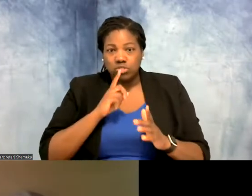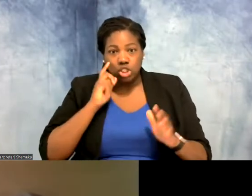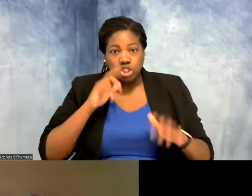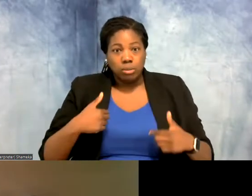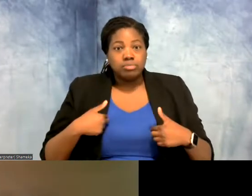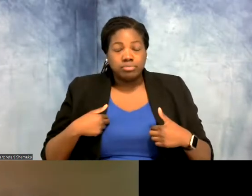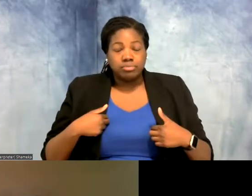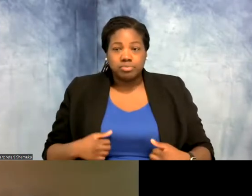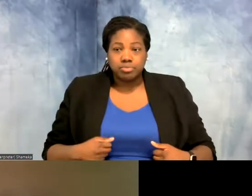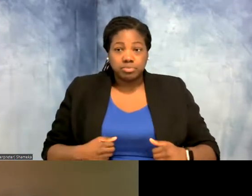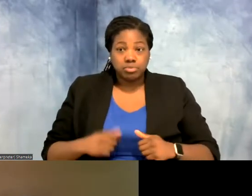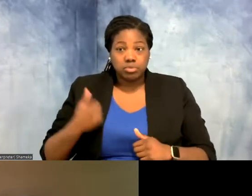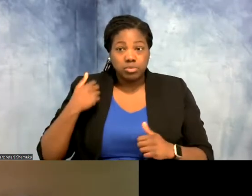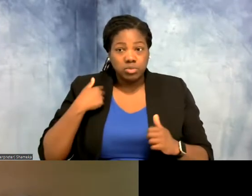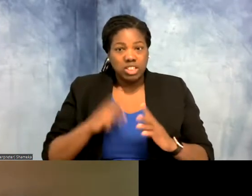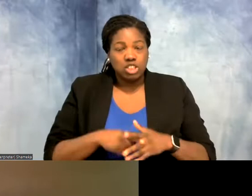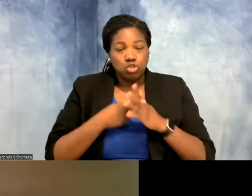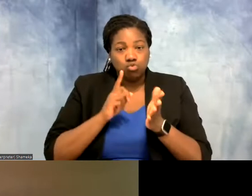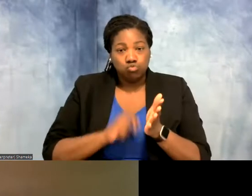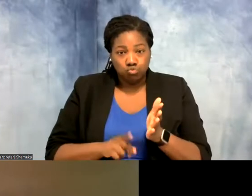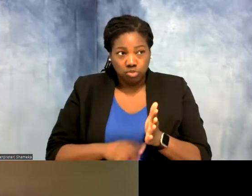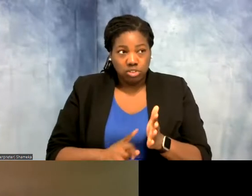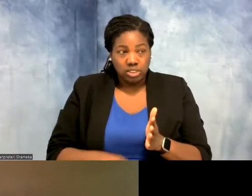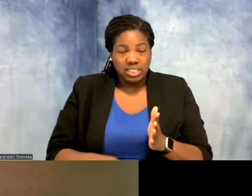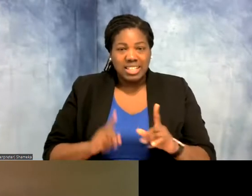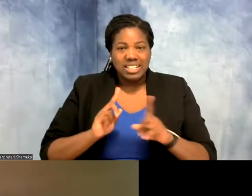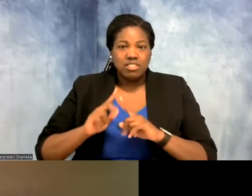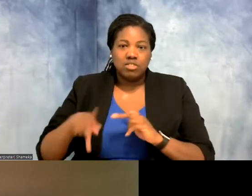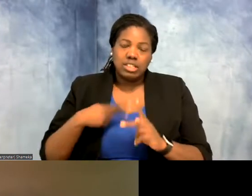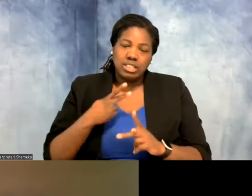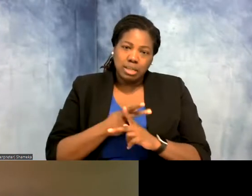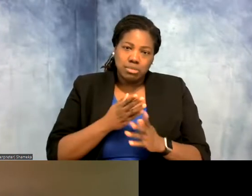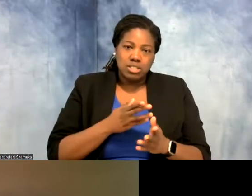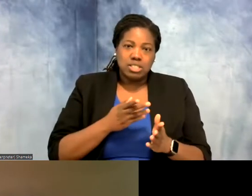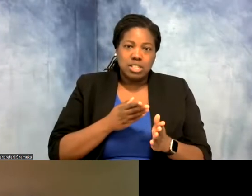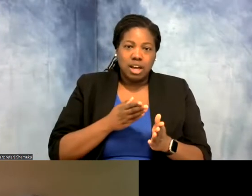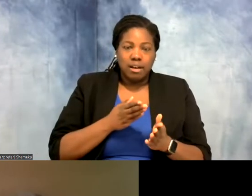when I became a researcher, was the wide variety of fields that we incorporate into what we do.